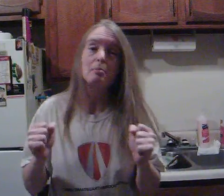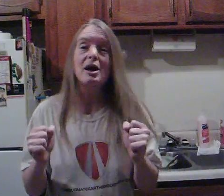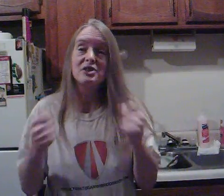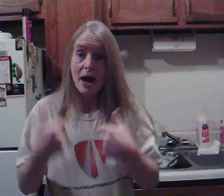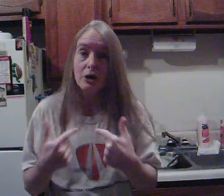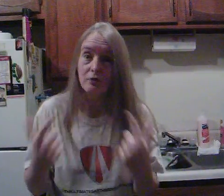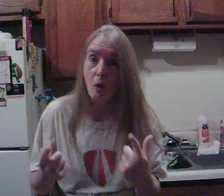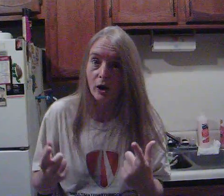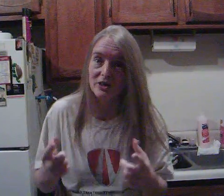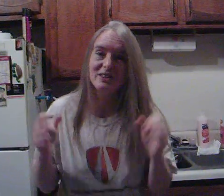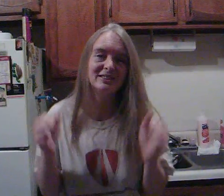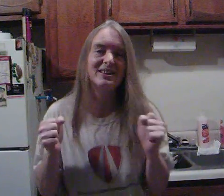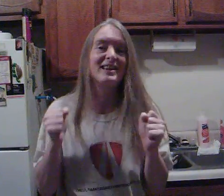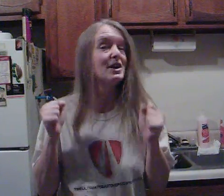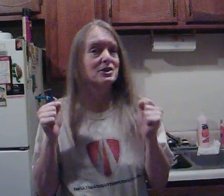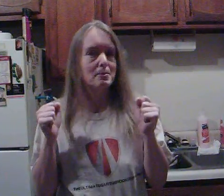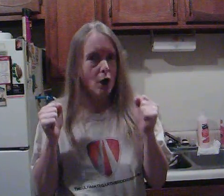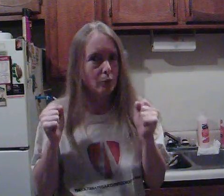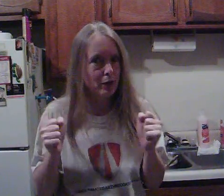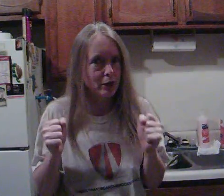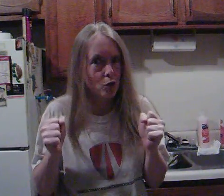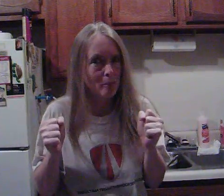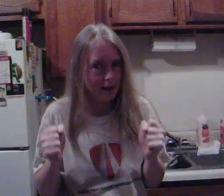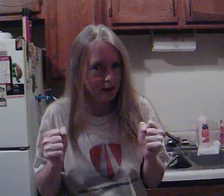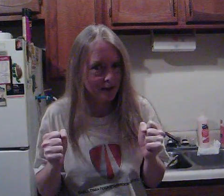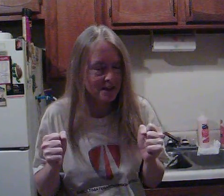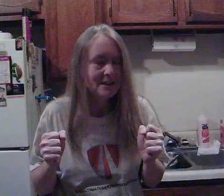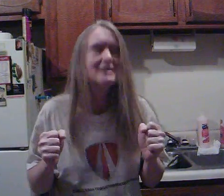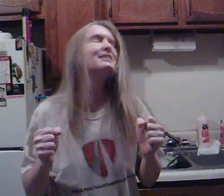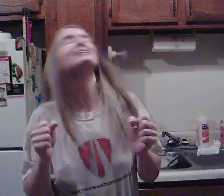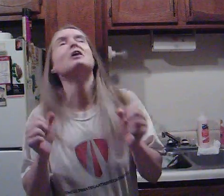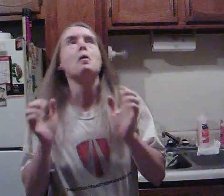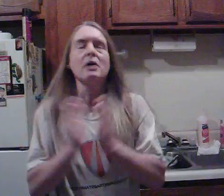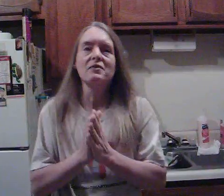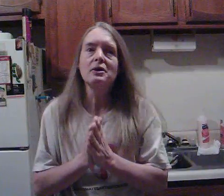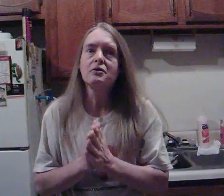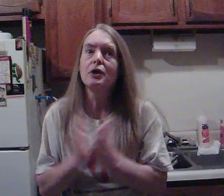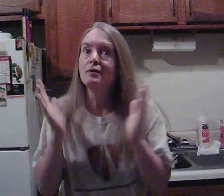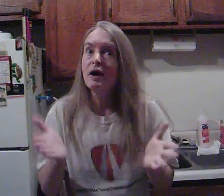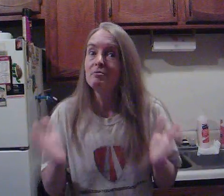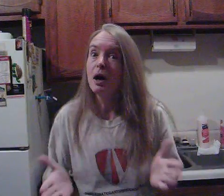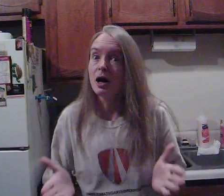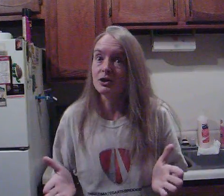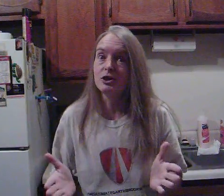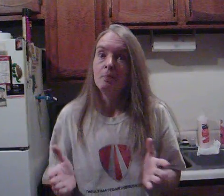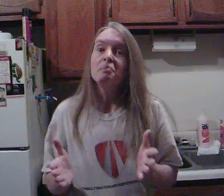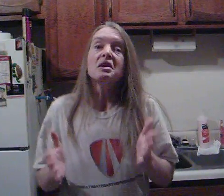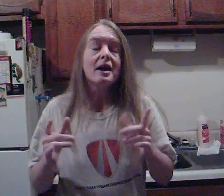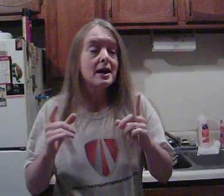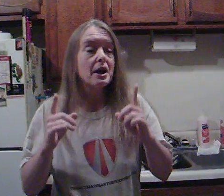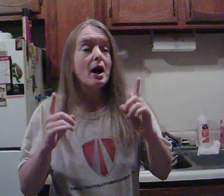a price i could afford. Ok cause i'm not rich, OH MY GOD. But i found it for like 5 bucks, and